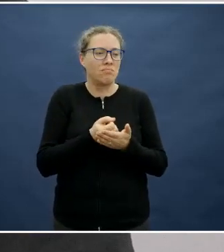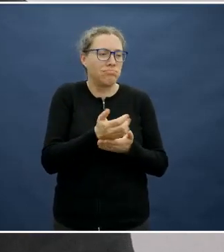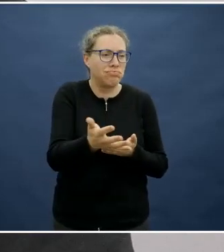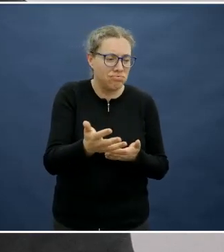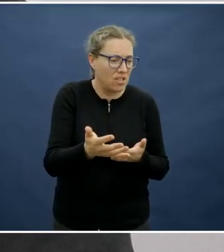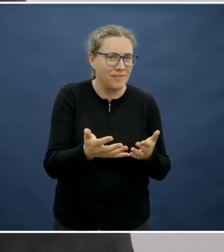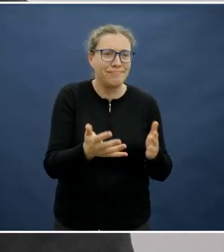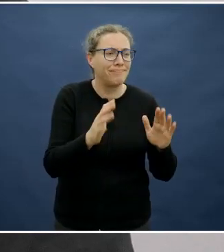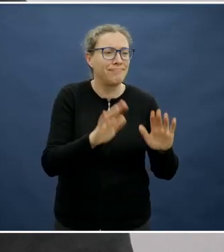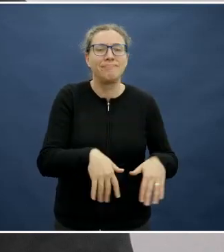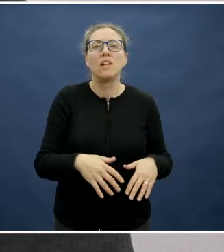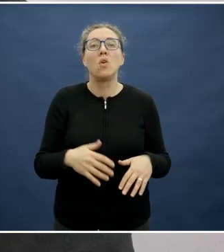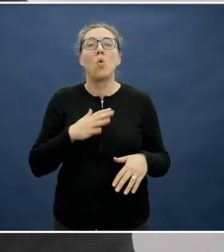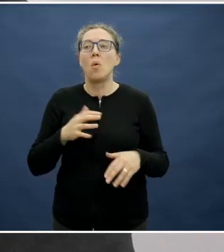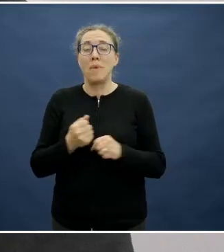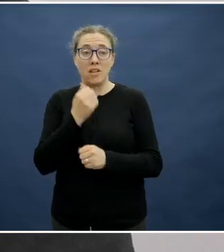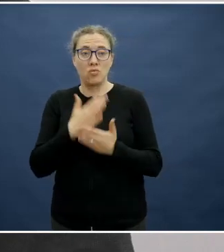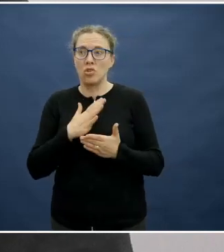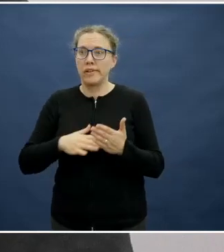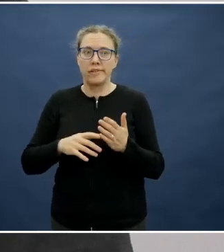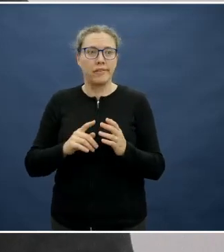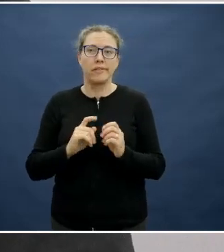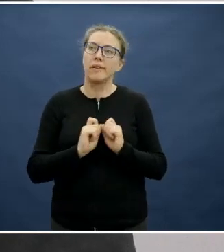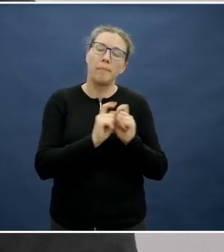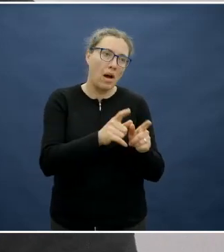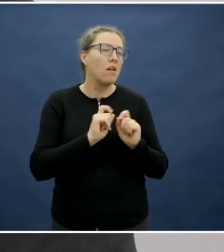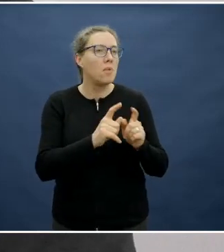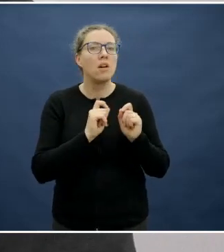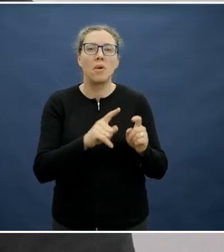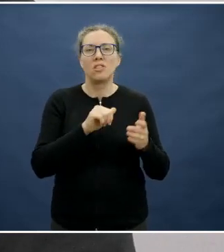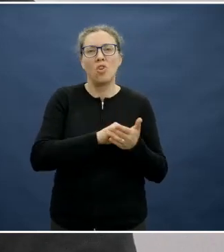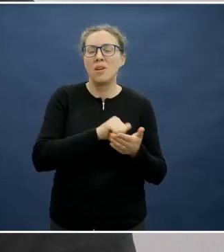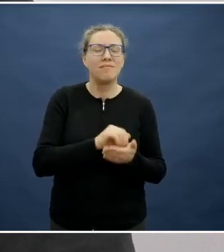multiple times in the week, you're reusing ingredients, getting the most out of the ingredients,